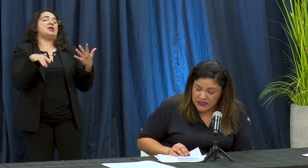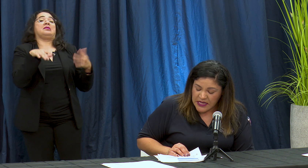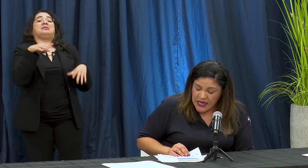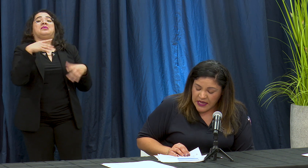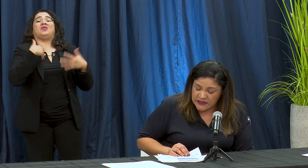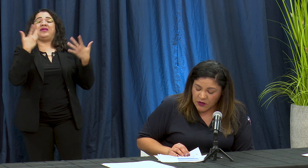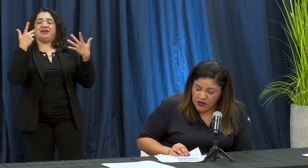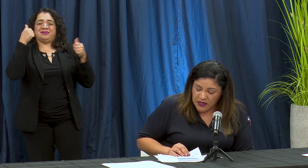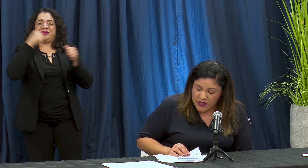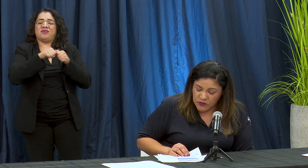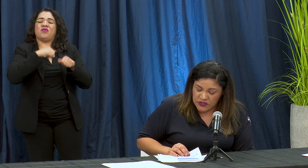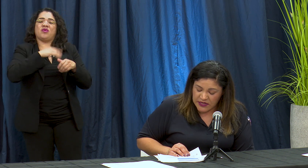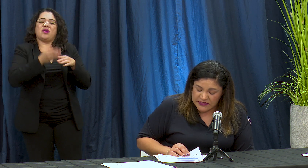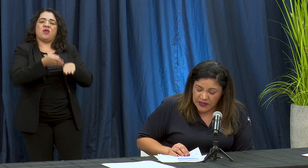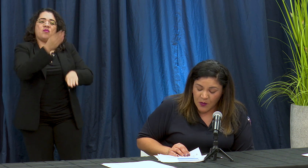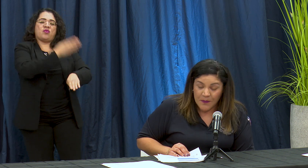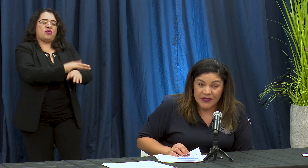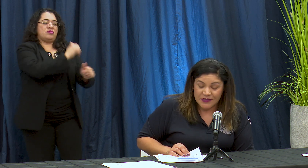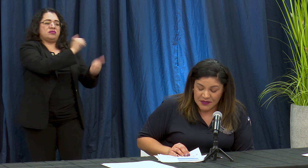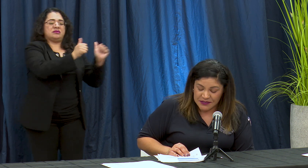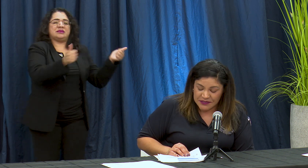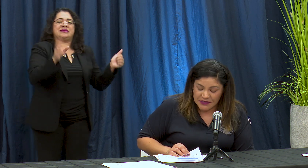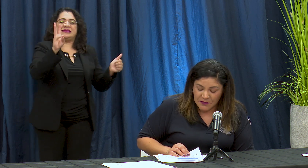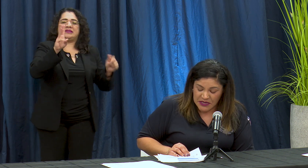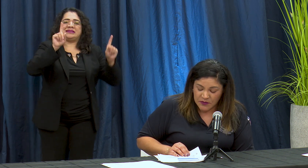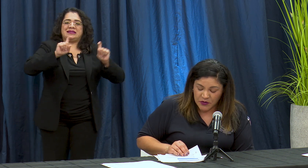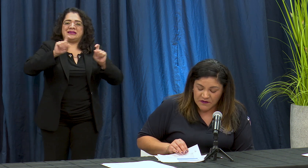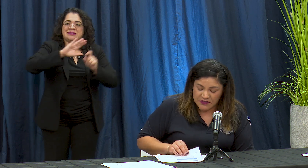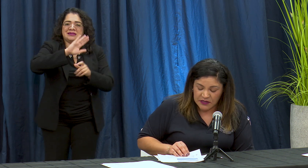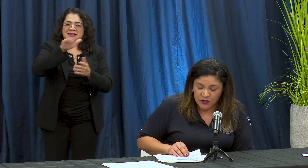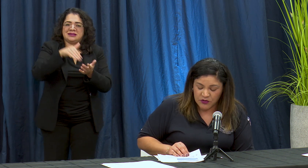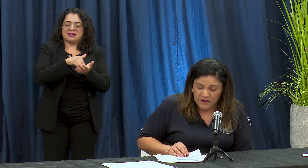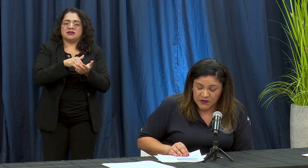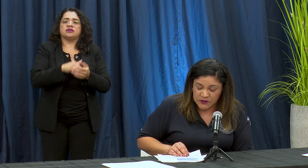hasta ahora hemos realizado más de vente siete mill prevas del Corona veeru's